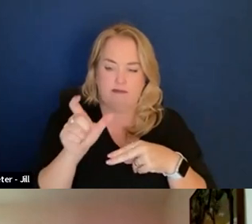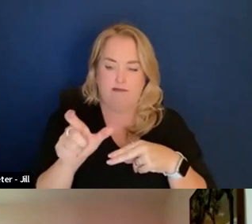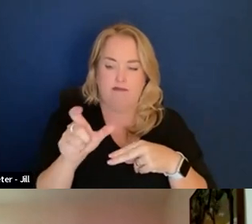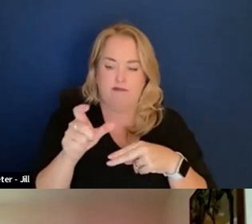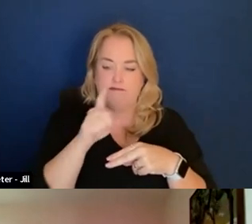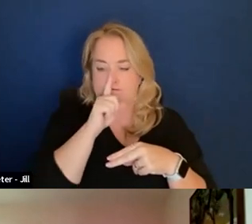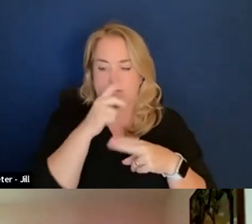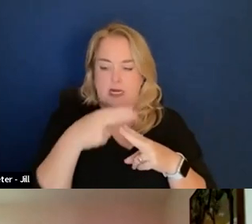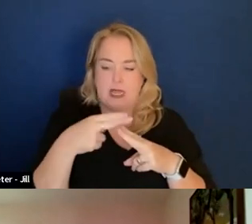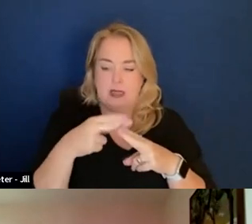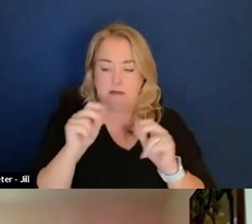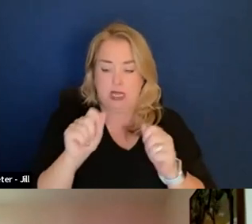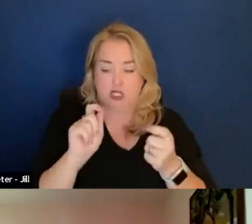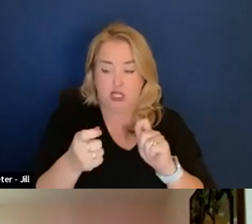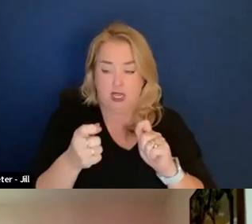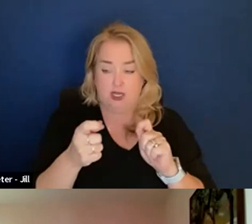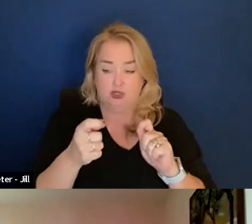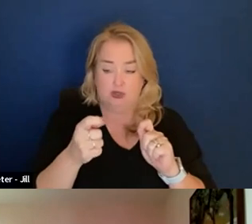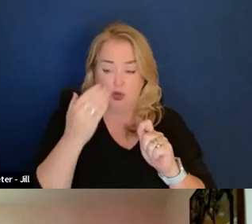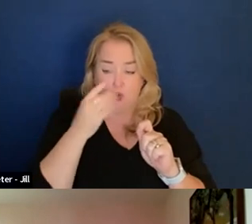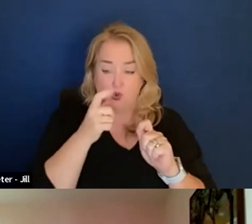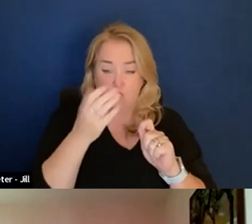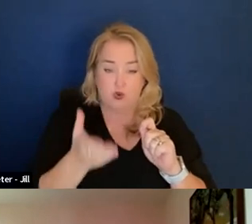If we could change that so we know who's in the room, that would be really helpful.